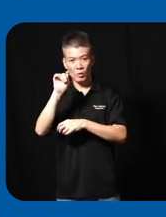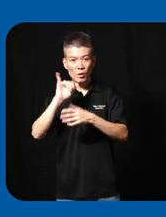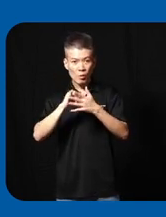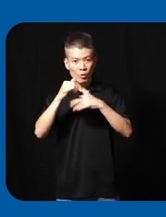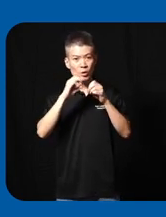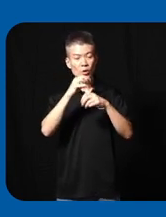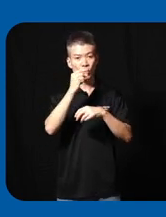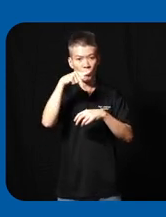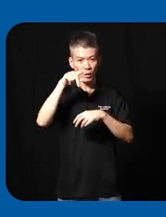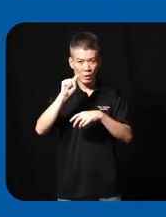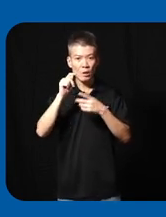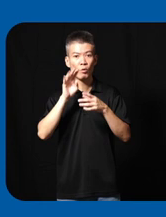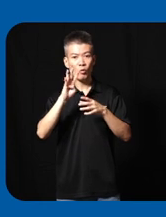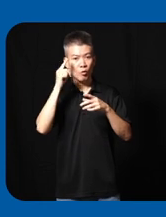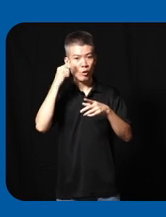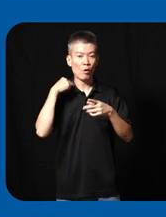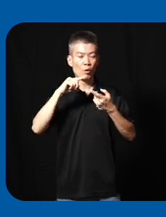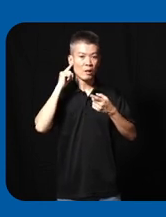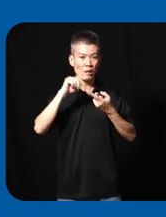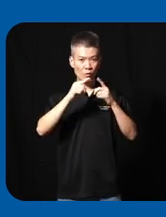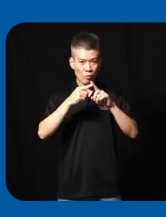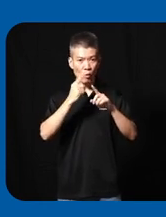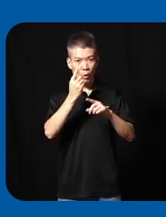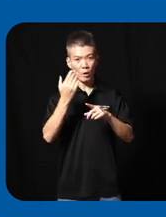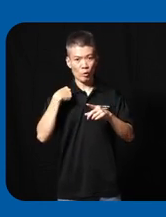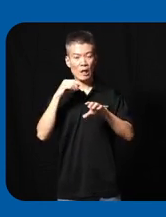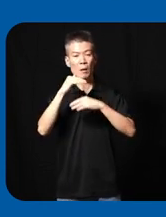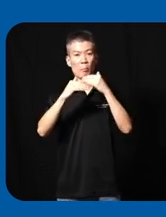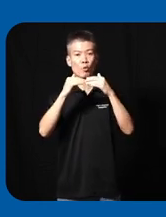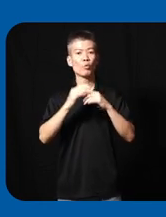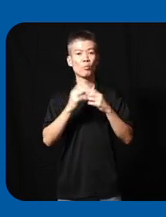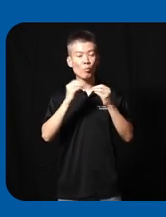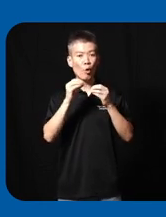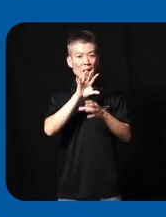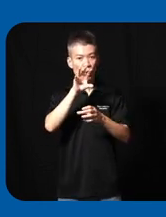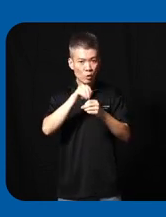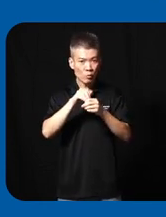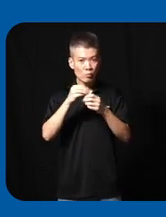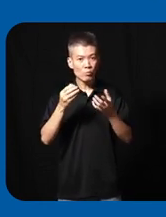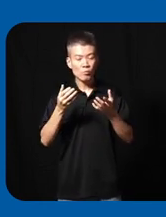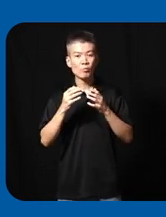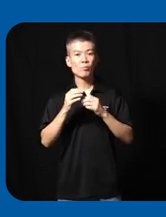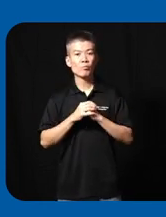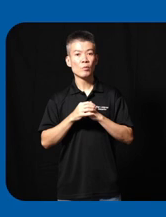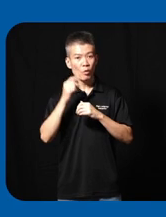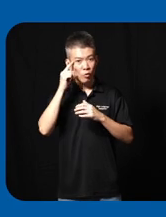gbd4 for our death friends one thing we can build a more inclusive real world and for the digital